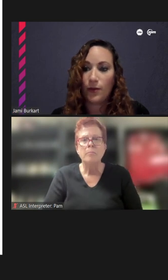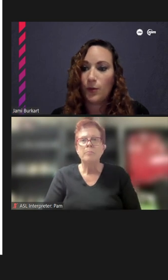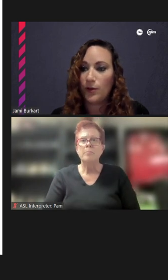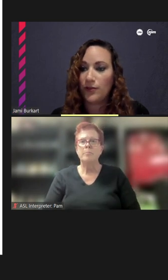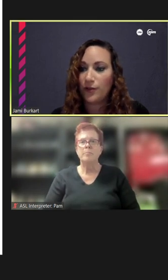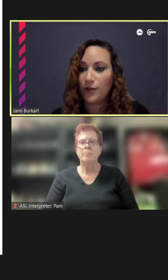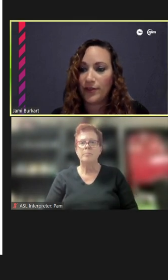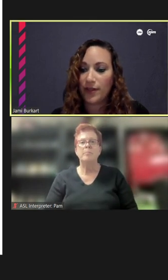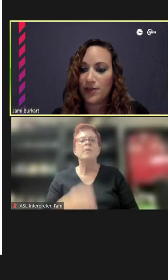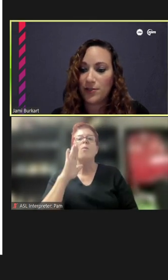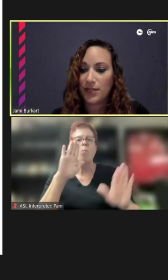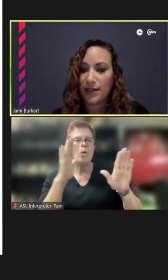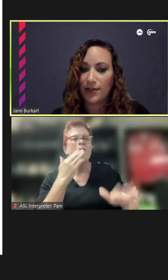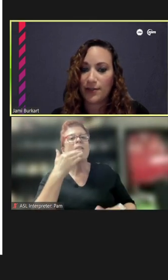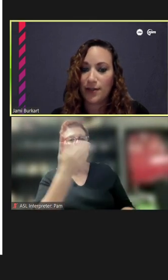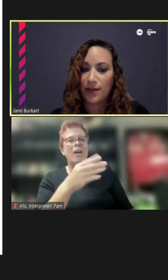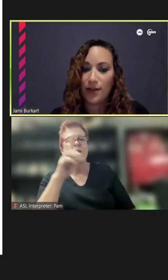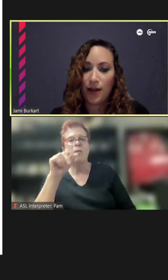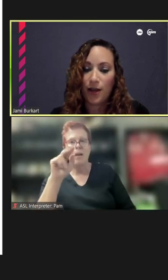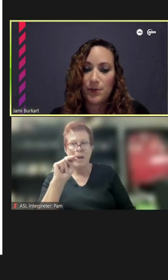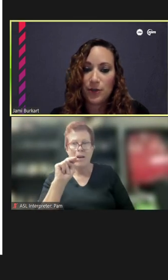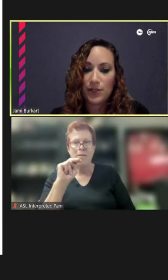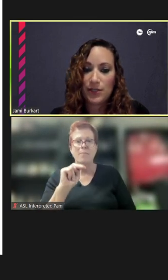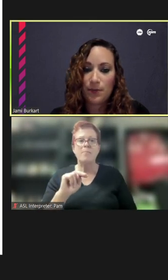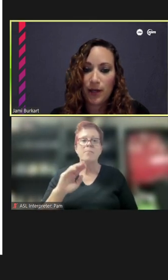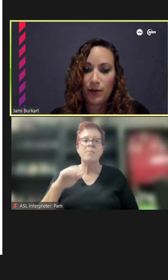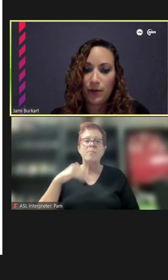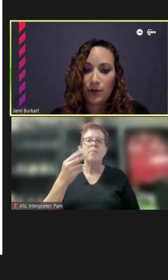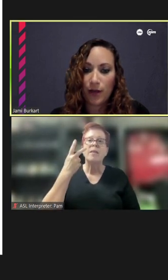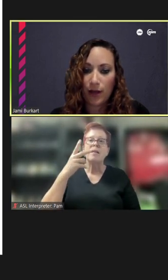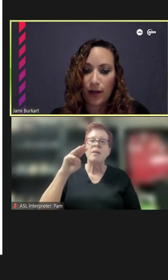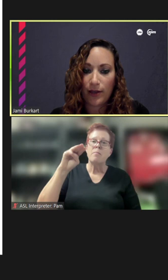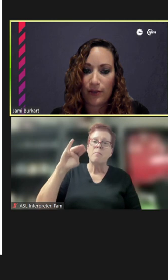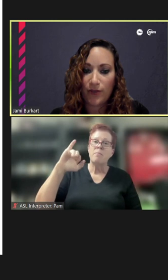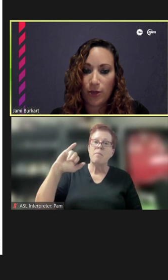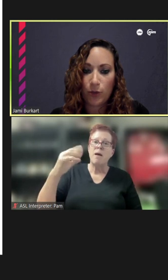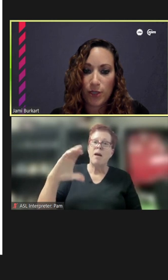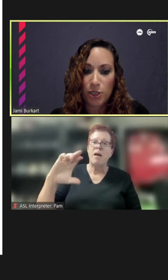Wonderful. Thank you, Dan. So. I see Michael had a follow-up question: